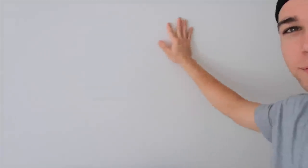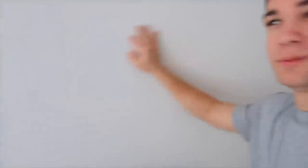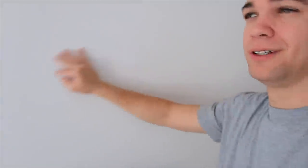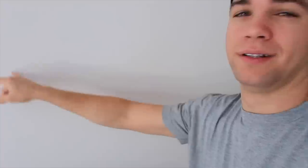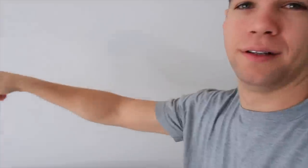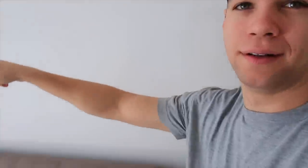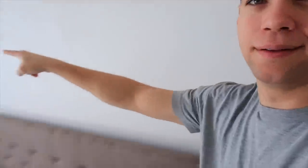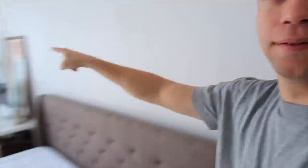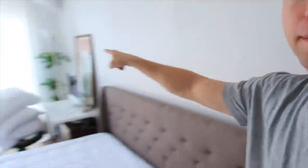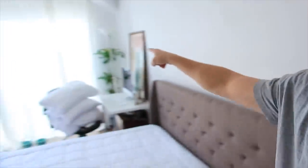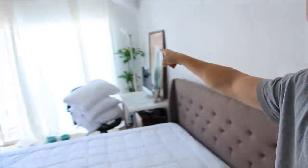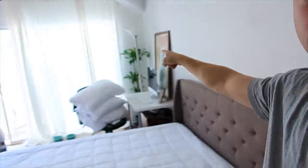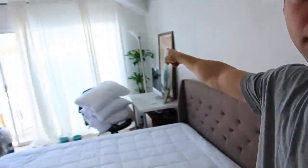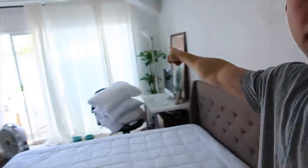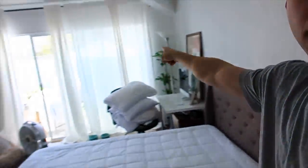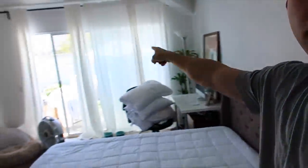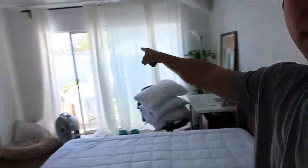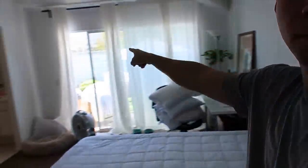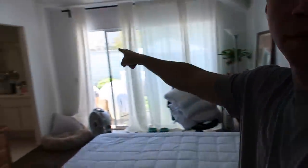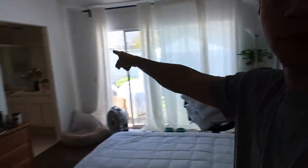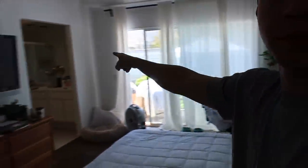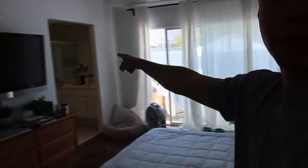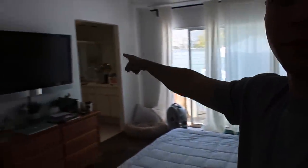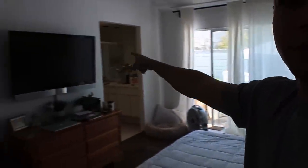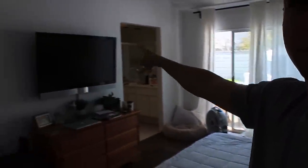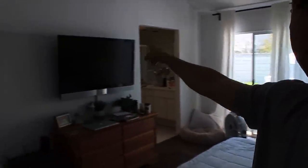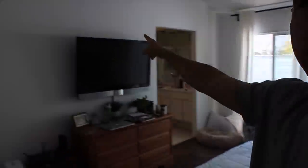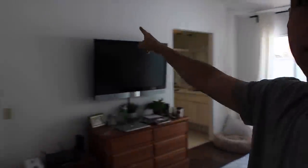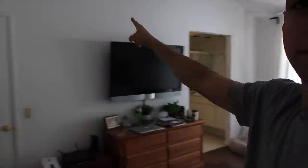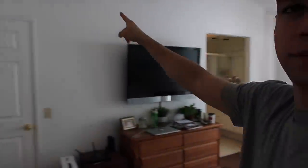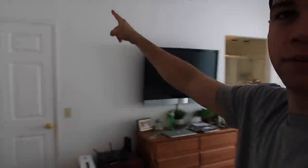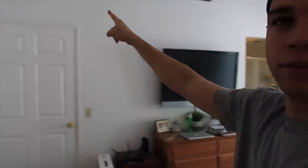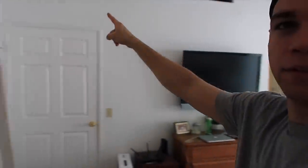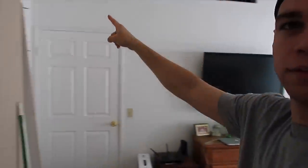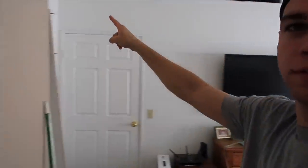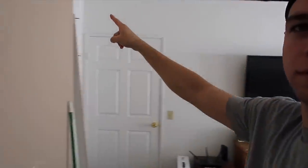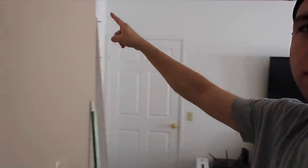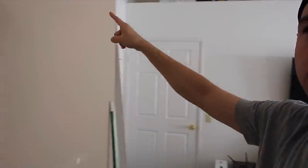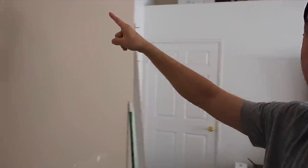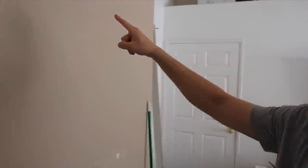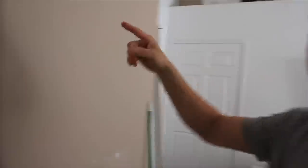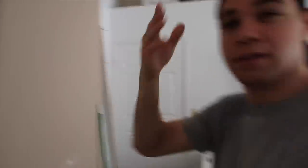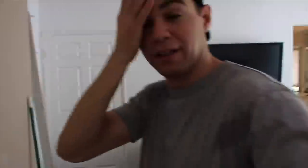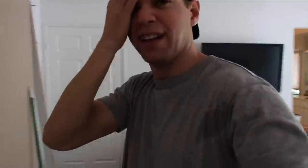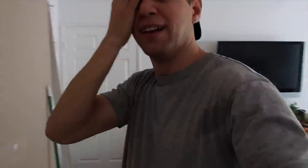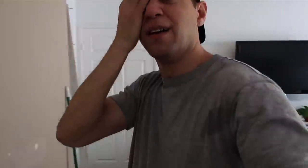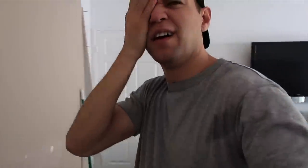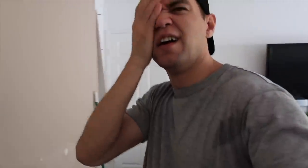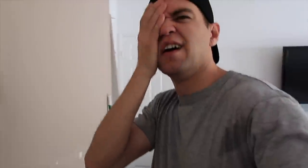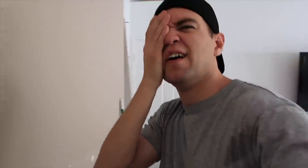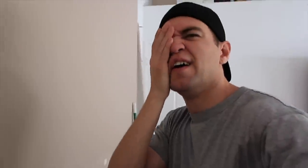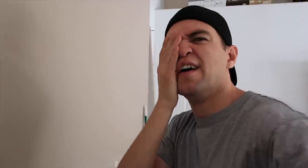Painting all of those walls *GROANNNS*